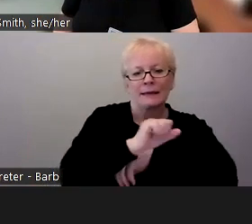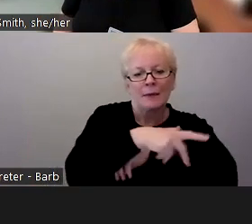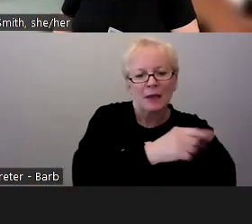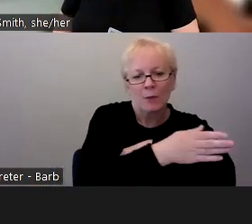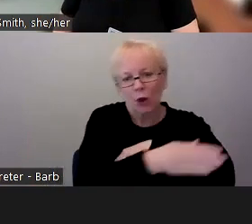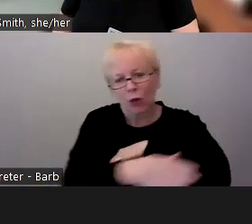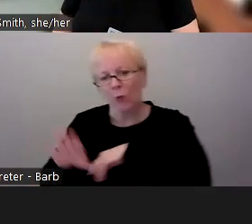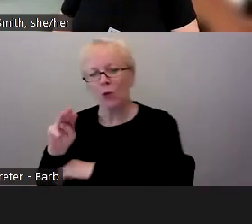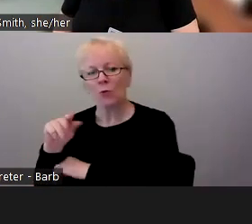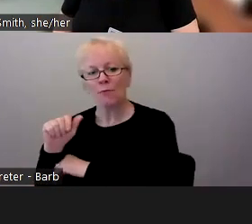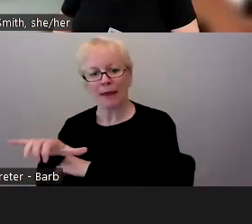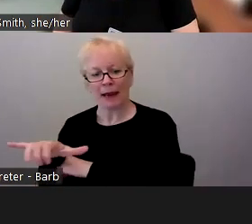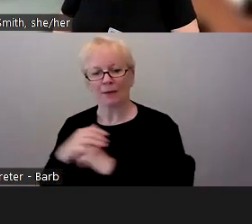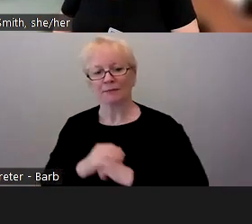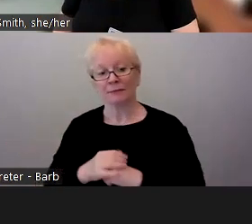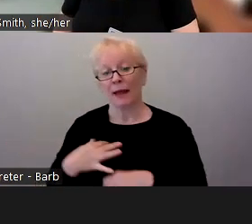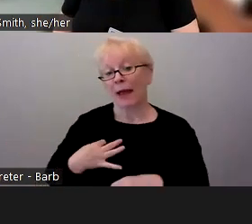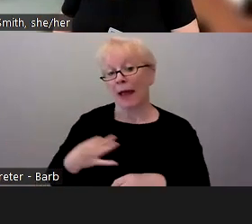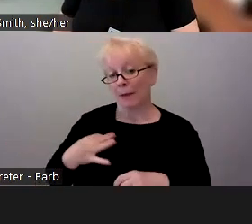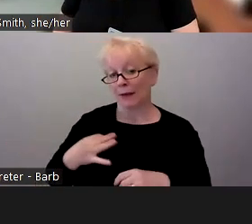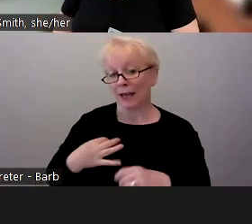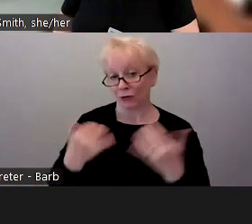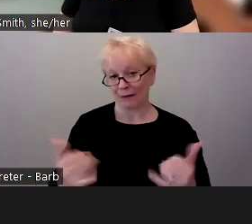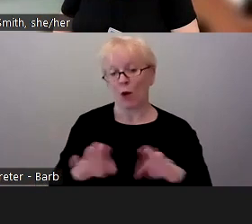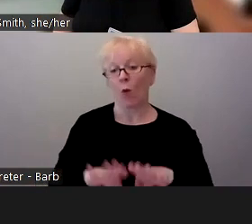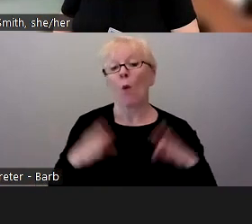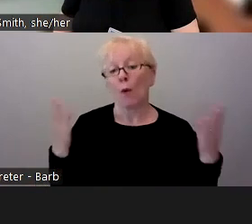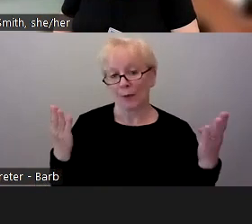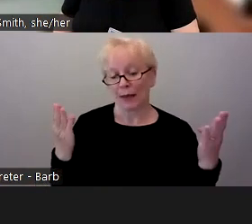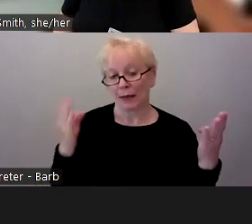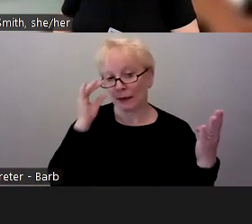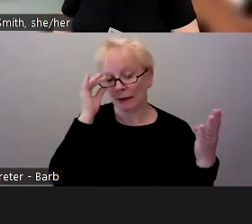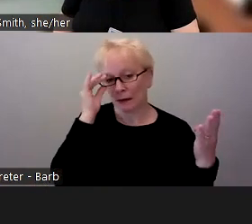And the application is currently open through July 28th.